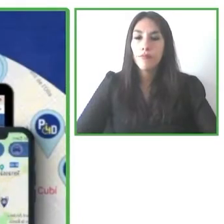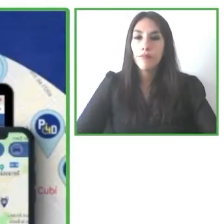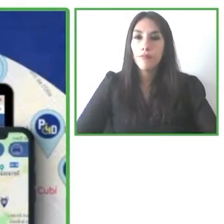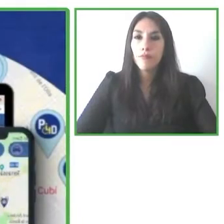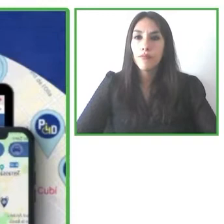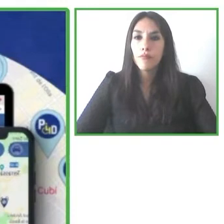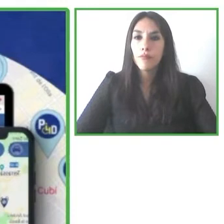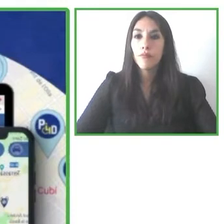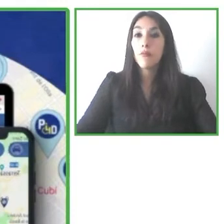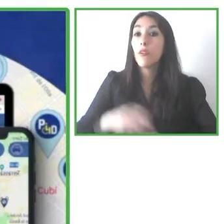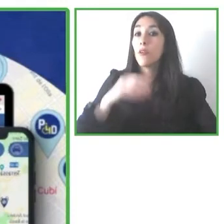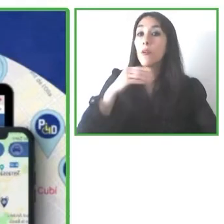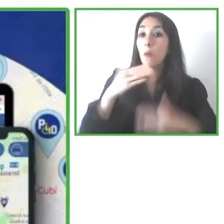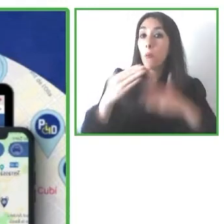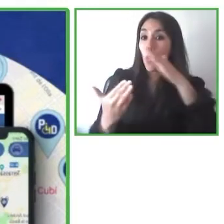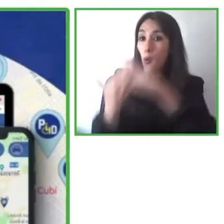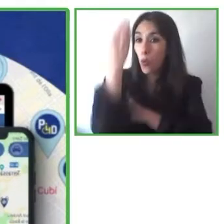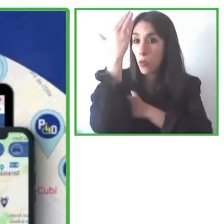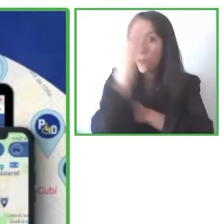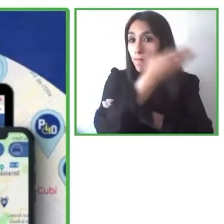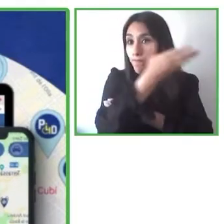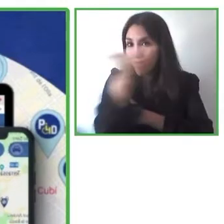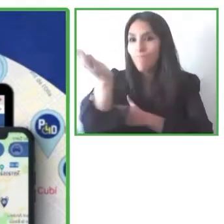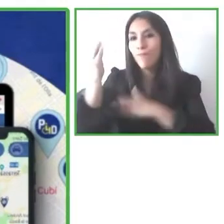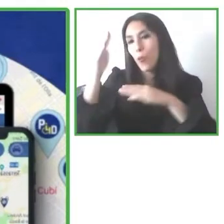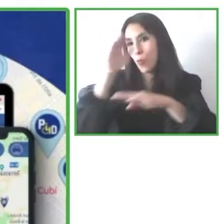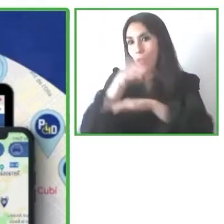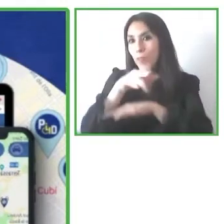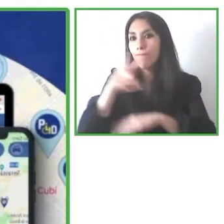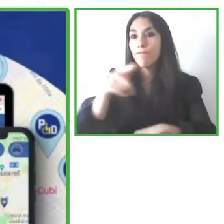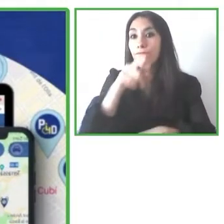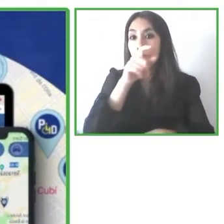Good afternoon everyone thank you very much Ricardo for the introduction.